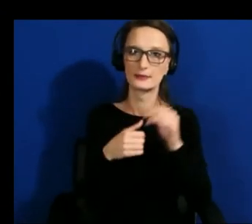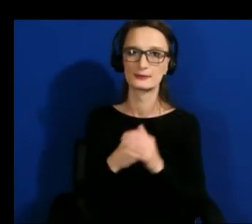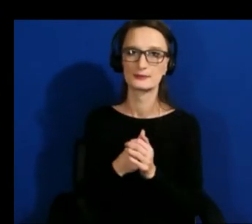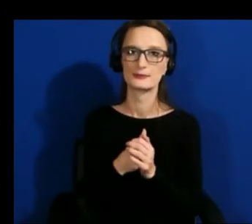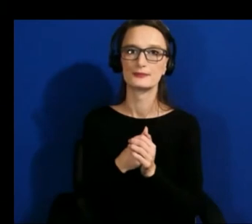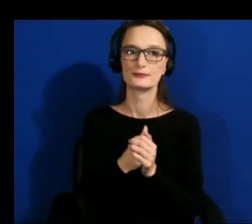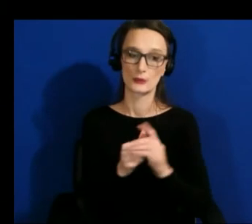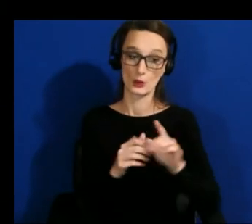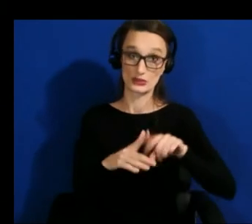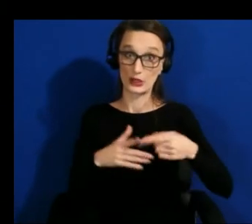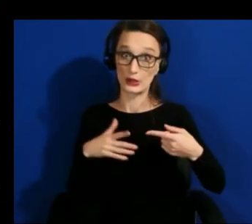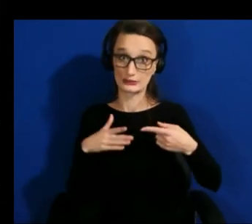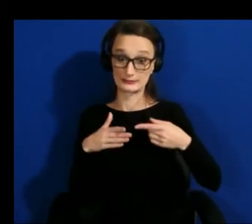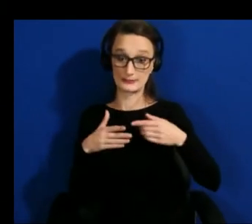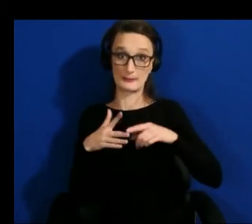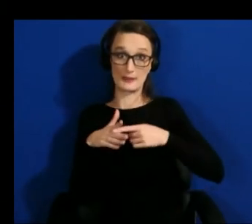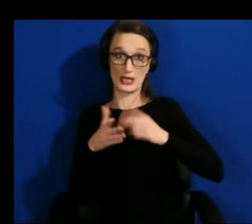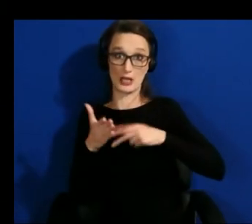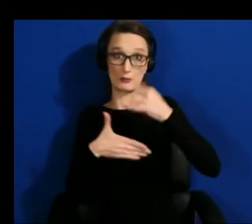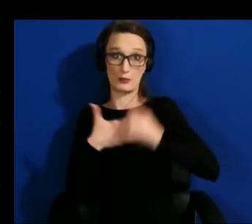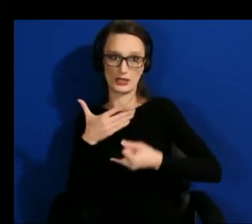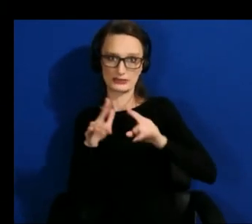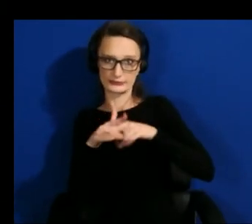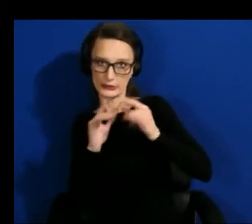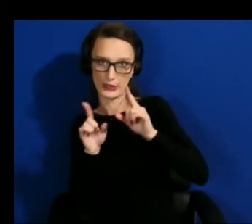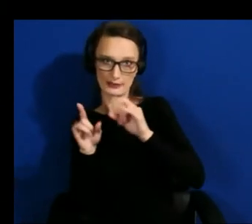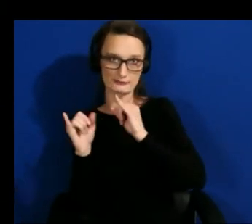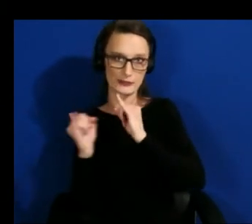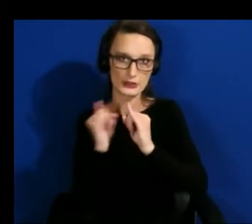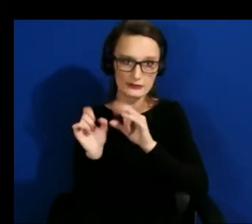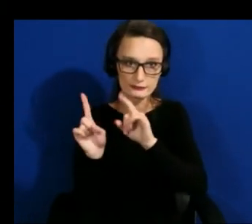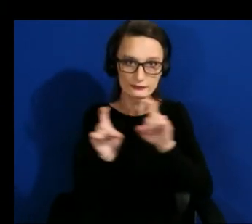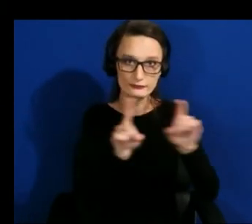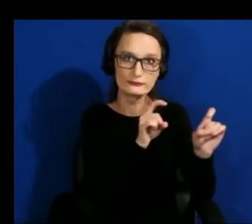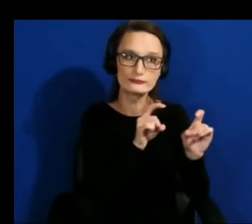talking to people informally as i go just to make sure i'm on the right track and then